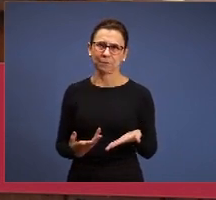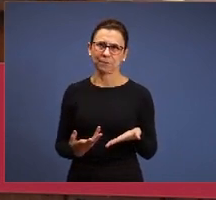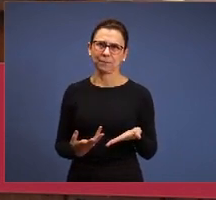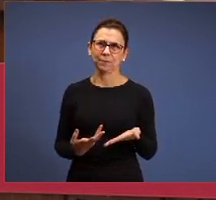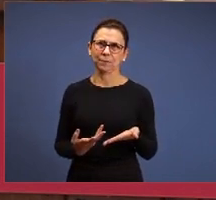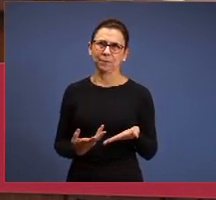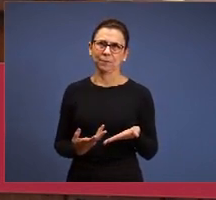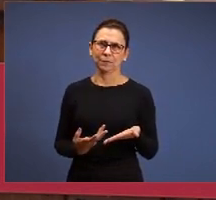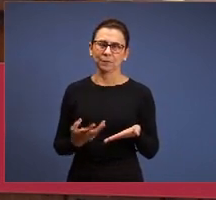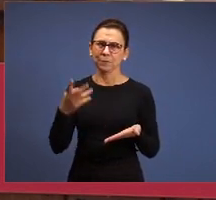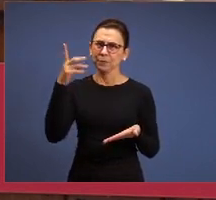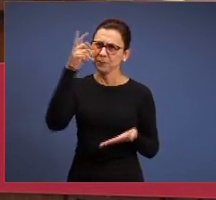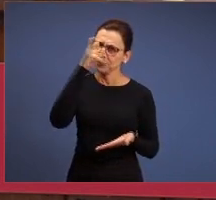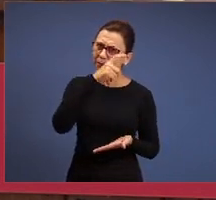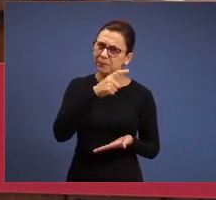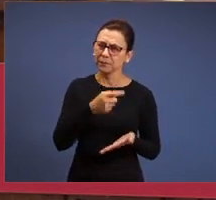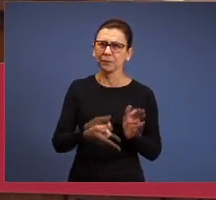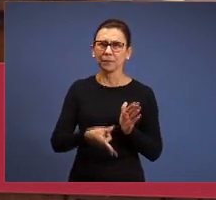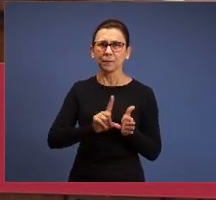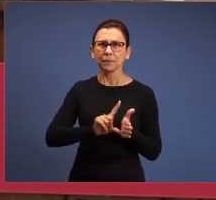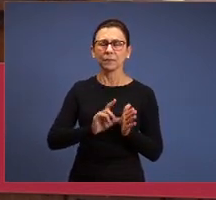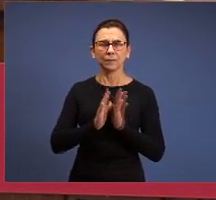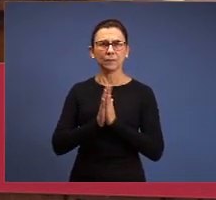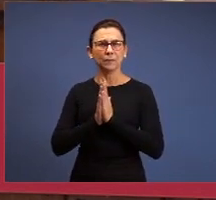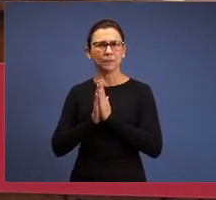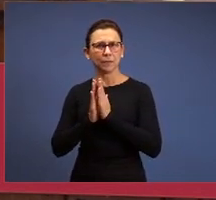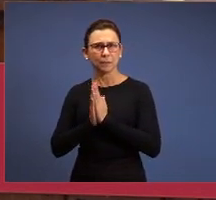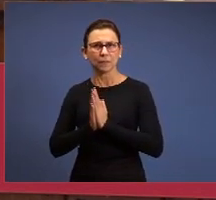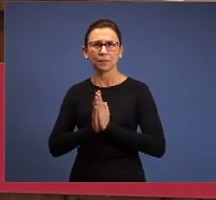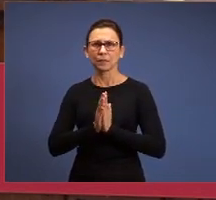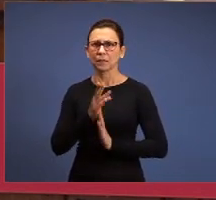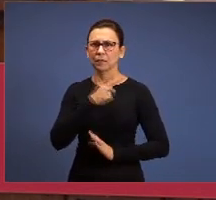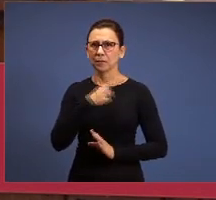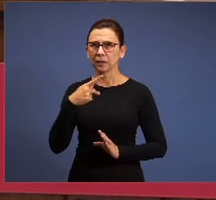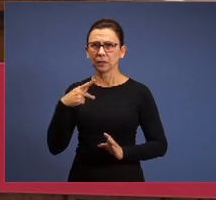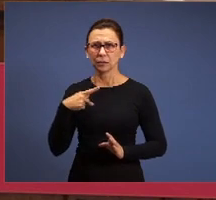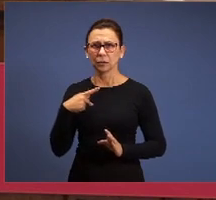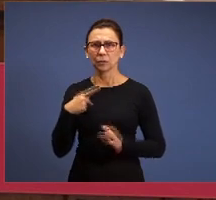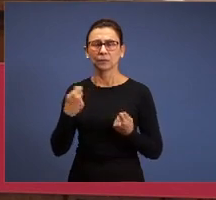they have to come with prayer, the pastors, the churches have to go to dawn. Lord,